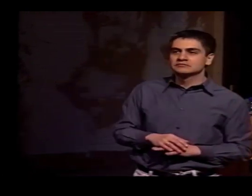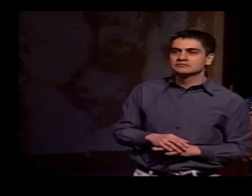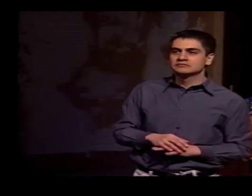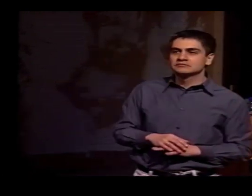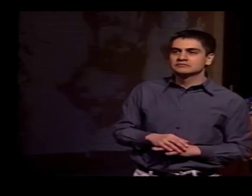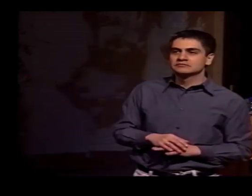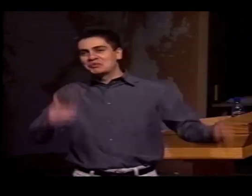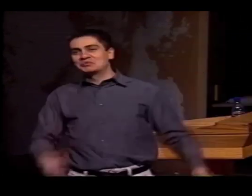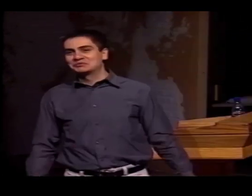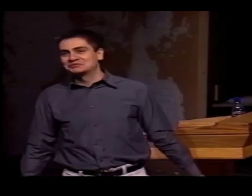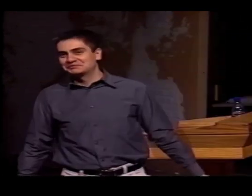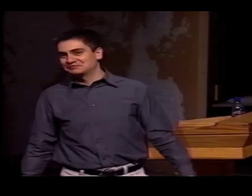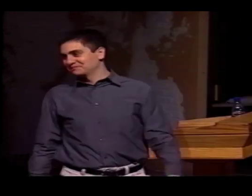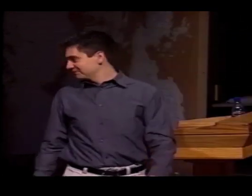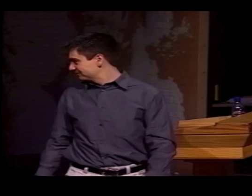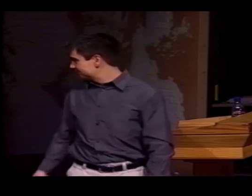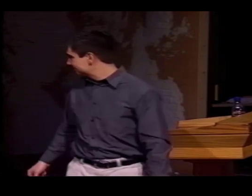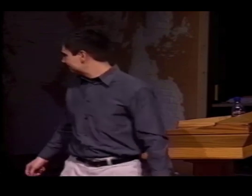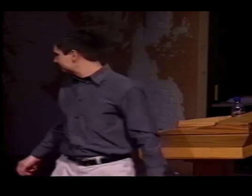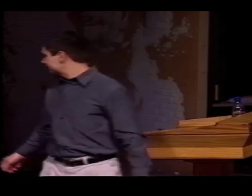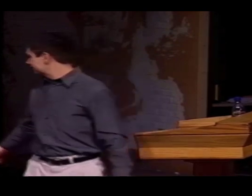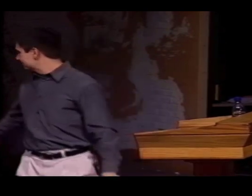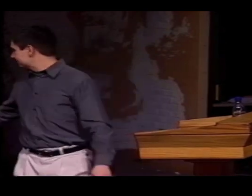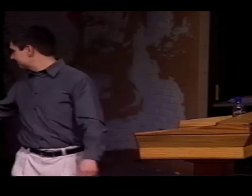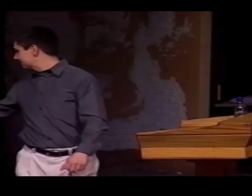WITH YOUR GRANT, AND THANK YOU FOR YOUR ATTENTION TODAY.